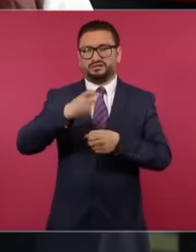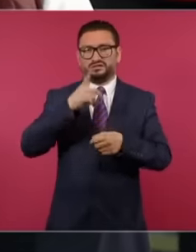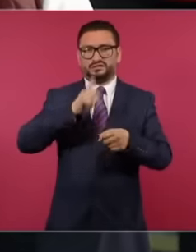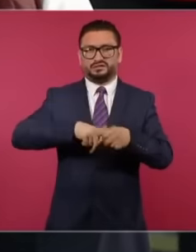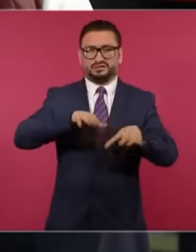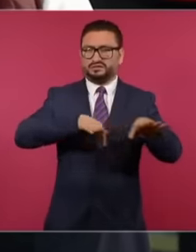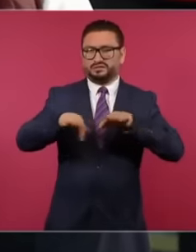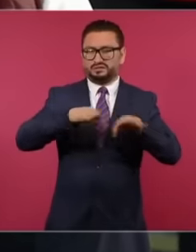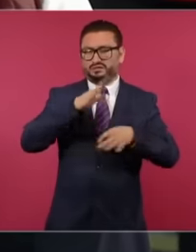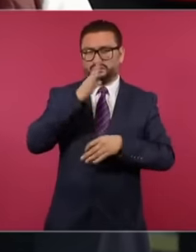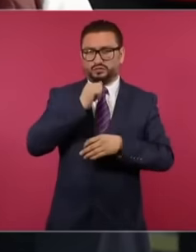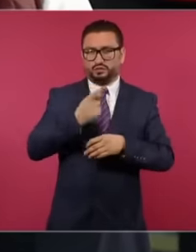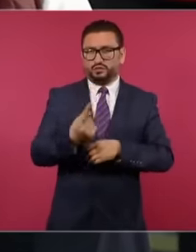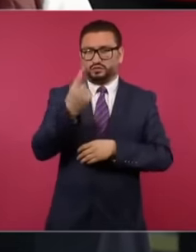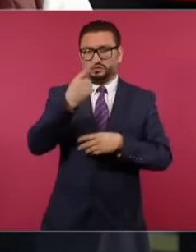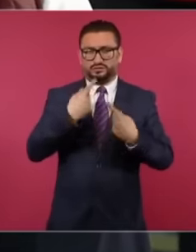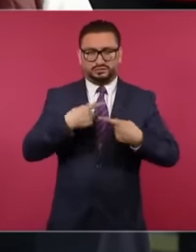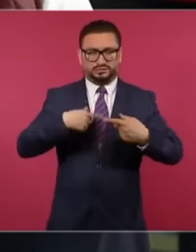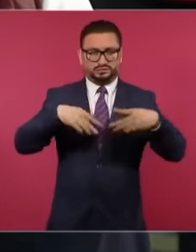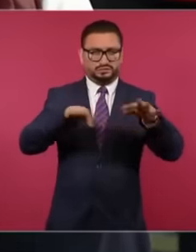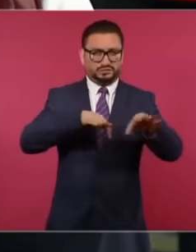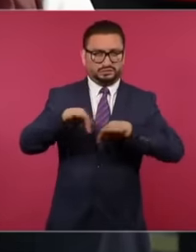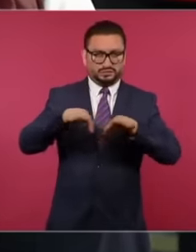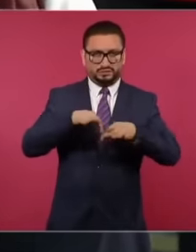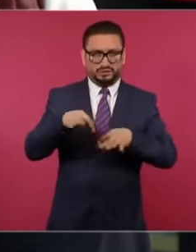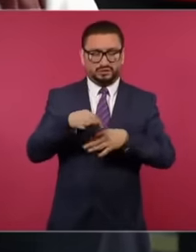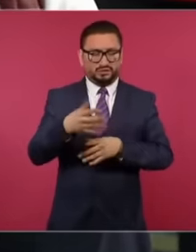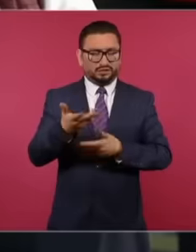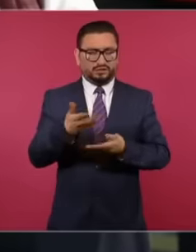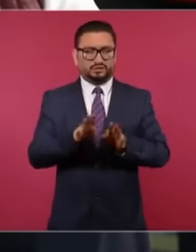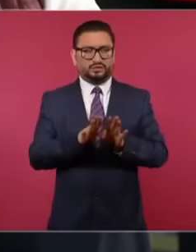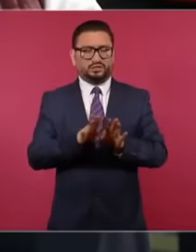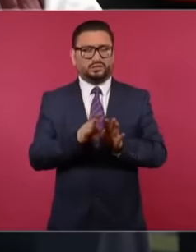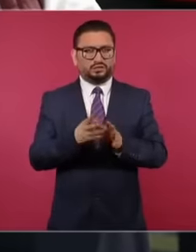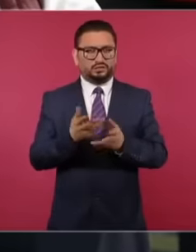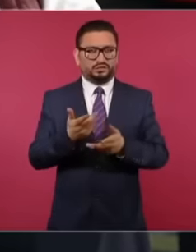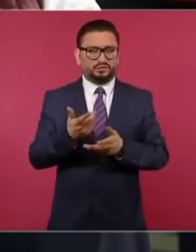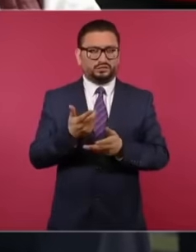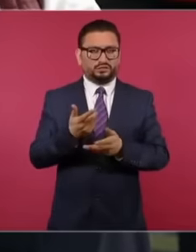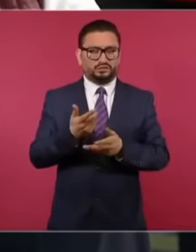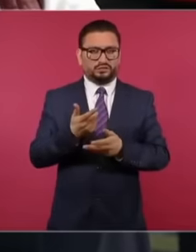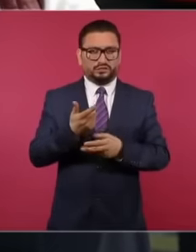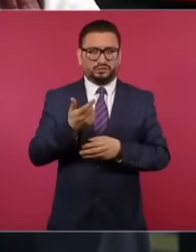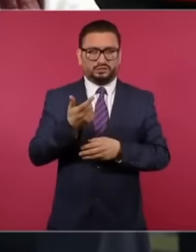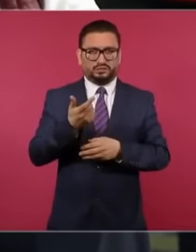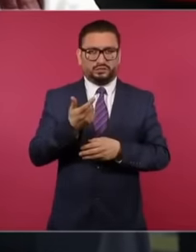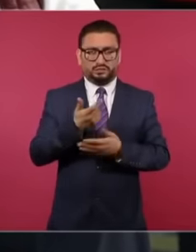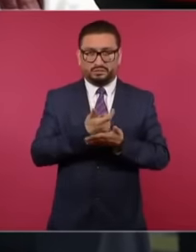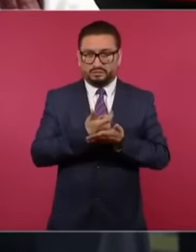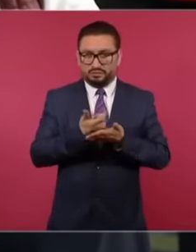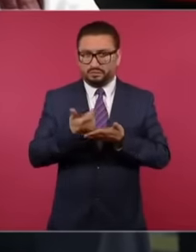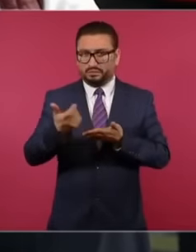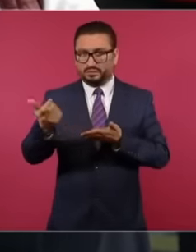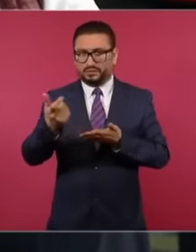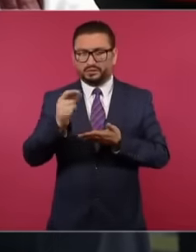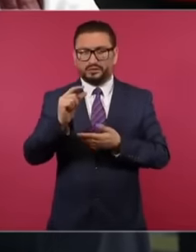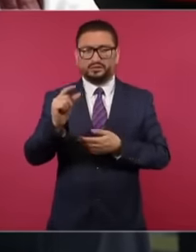an employee a worker cannot uh He cannot receive the loss of the violation of their